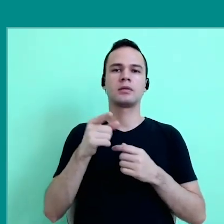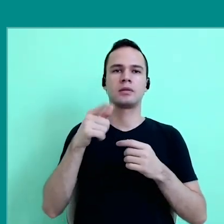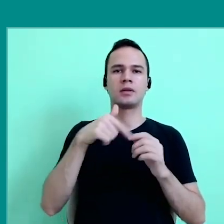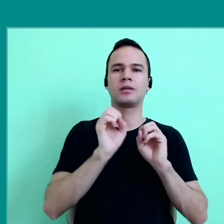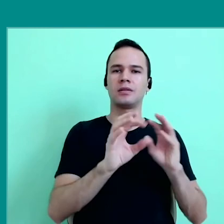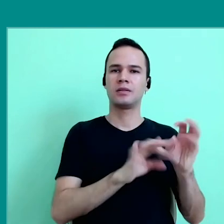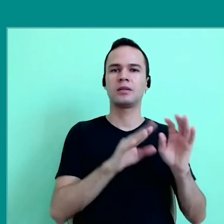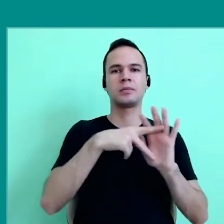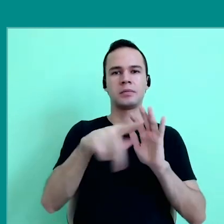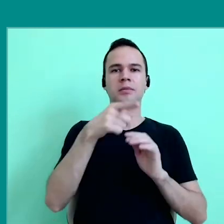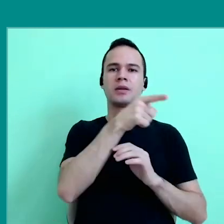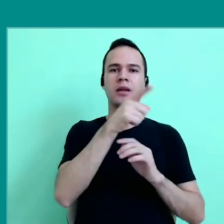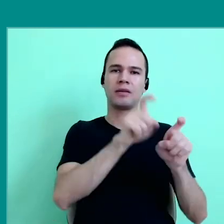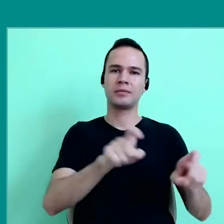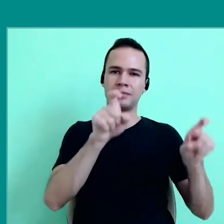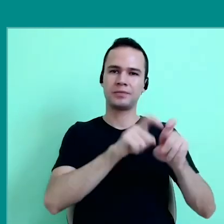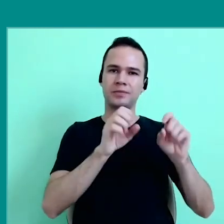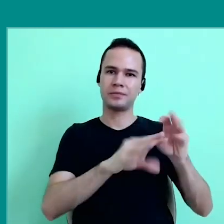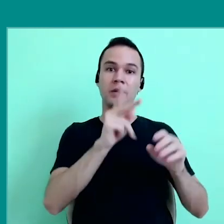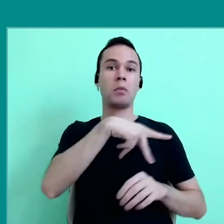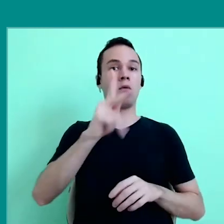Education and Digital Media, a specialization in teaching,